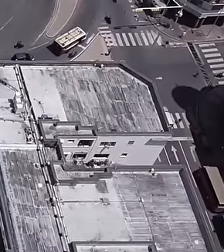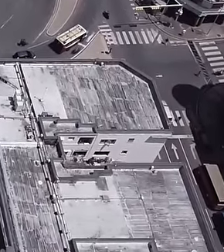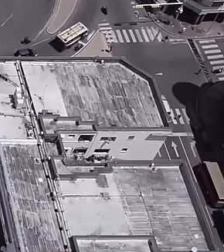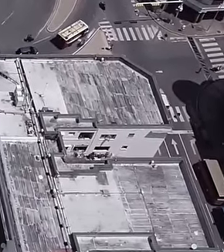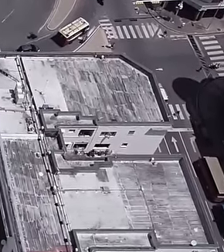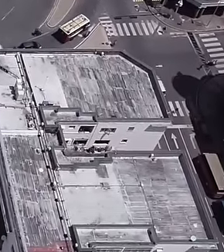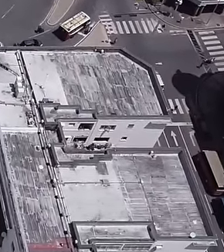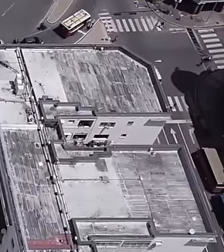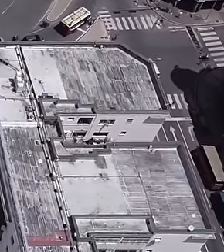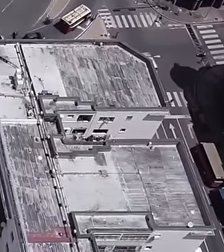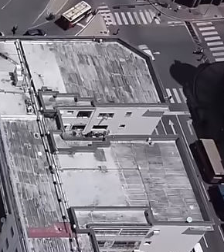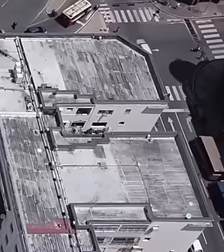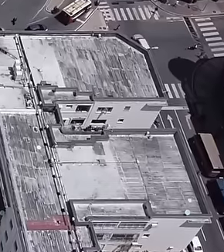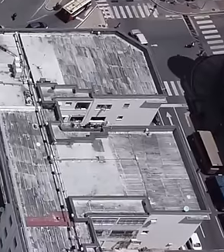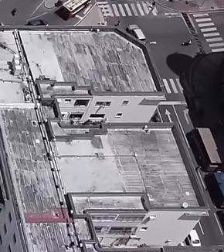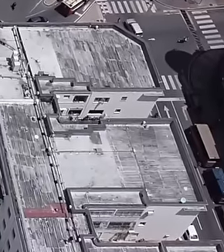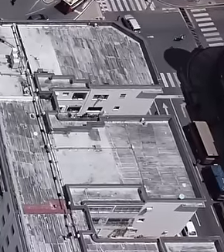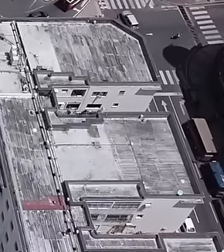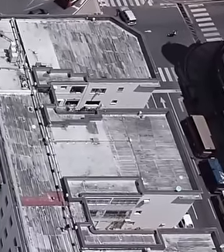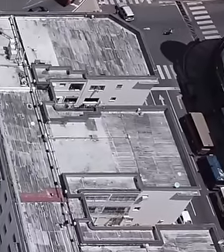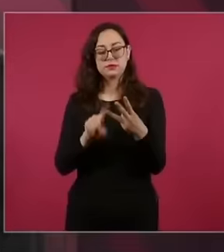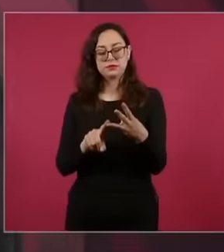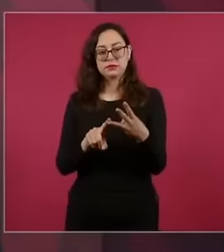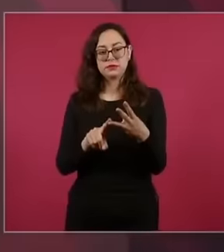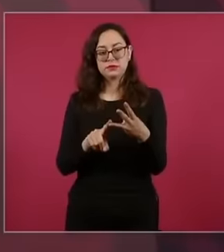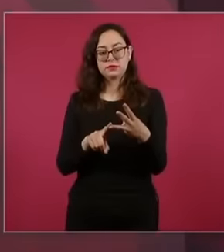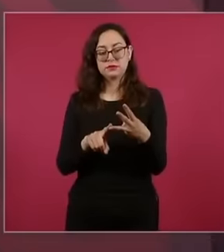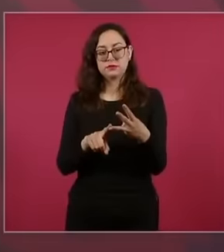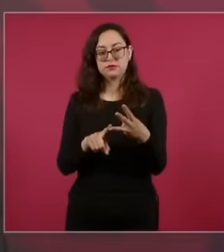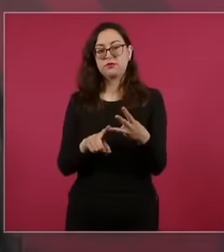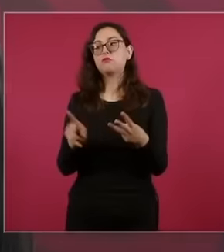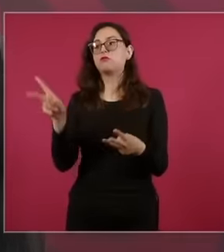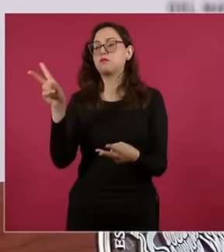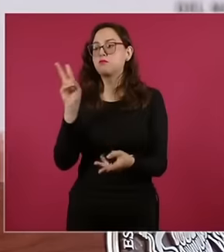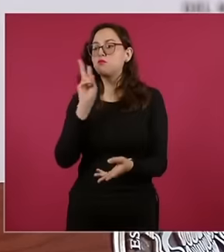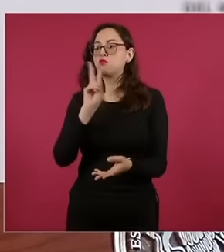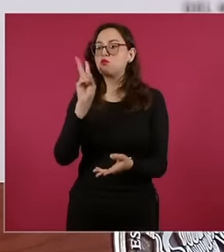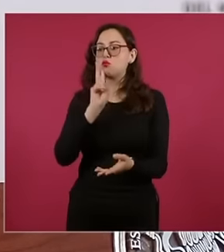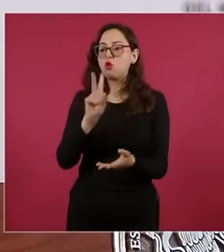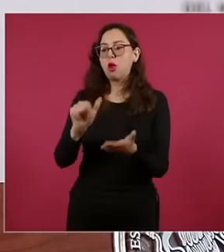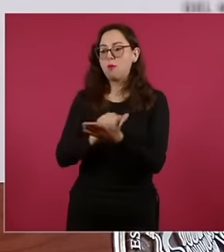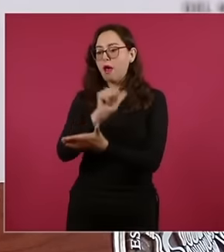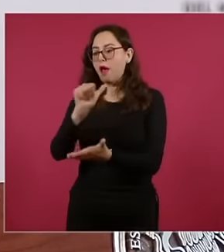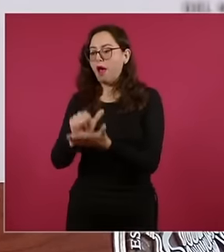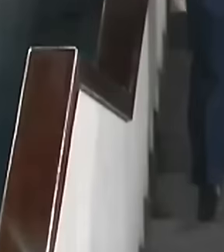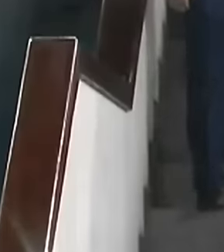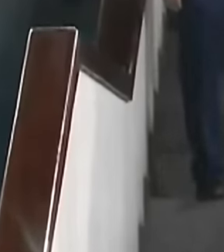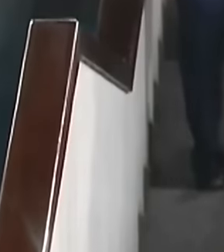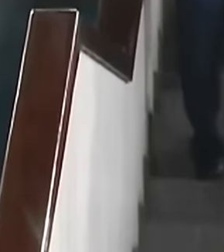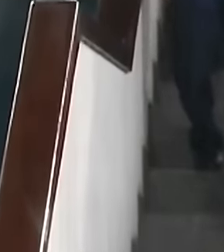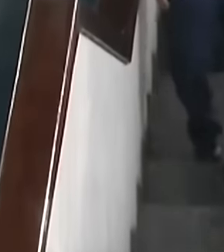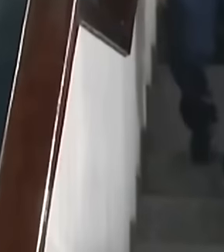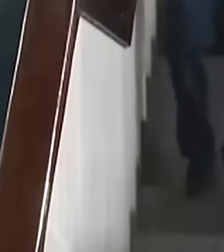third, that the evidence be presented, the minutes of